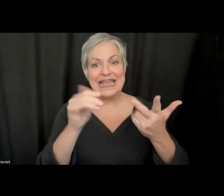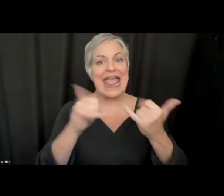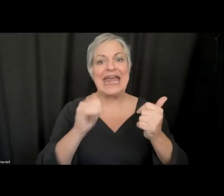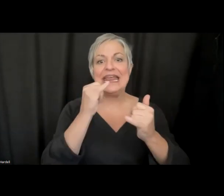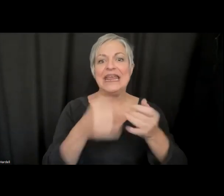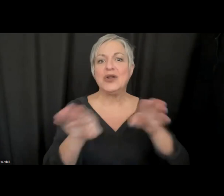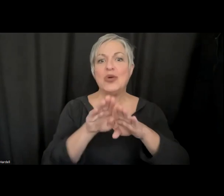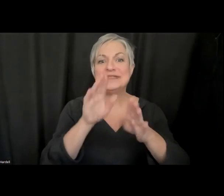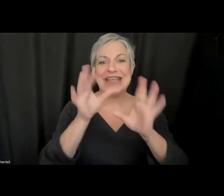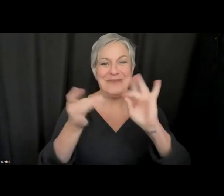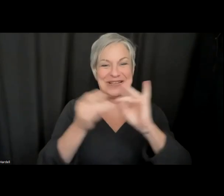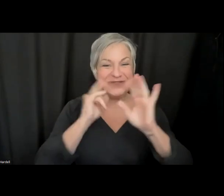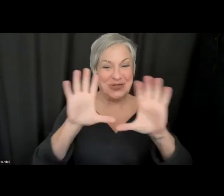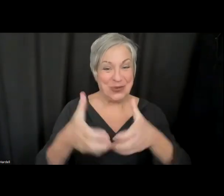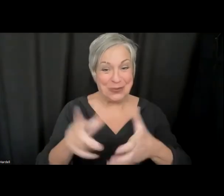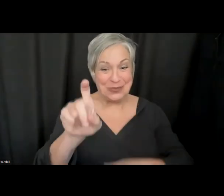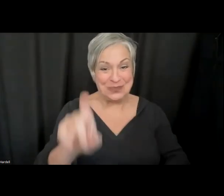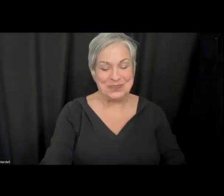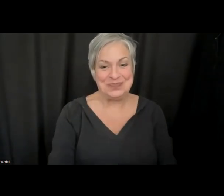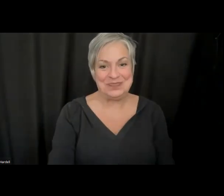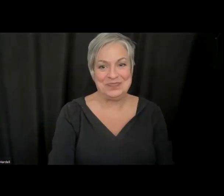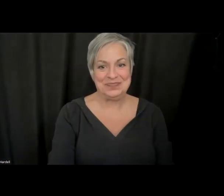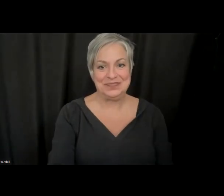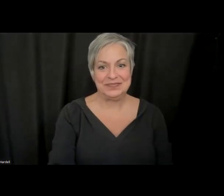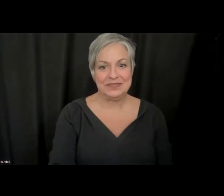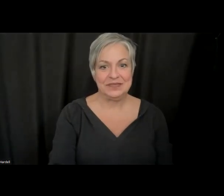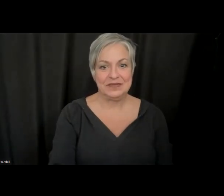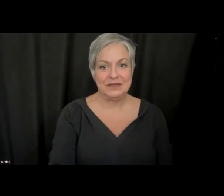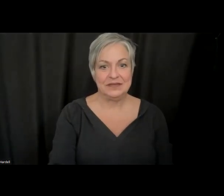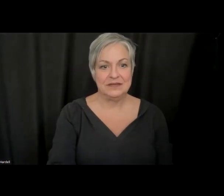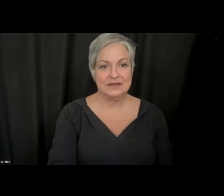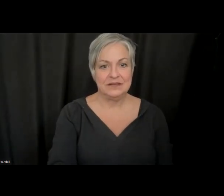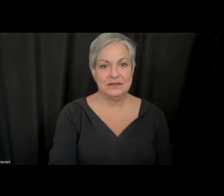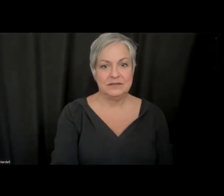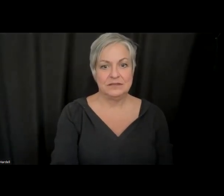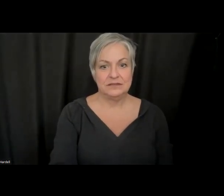comments here for the group? >> Yao: This is just so